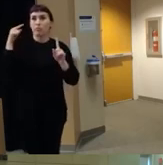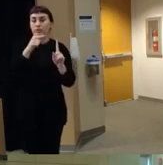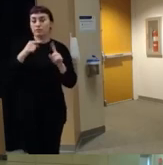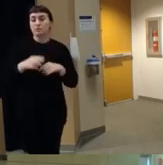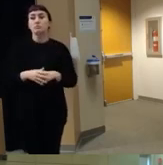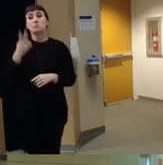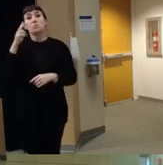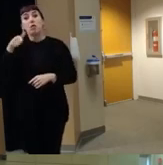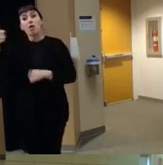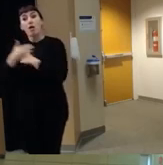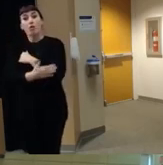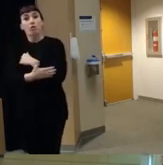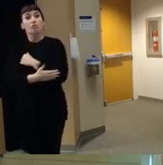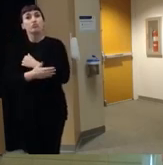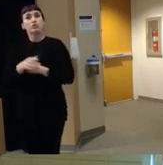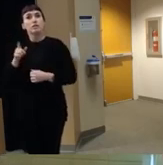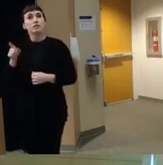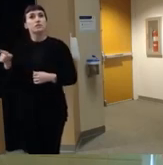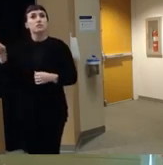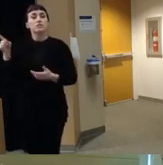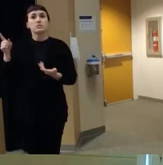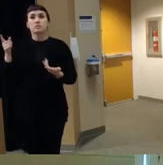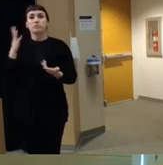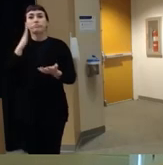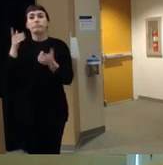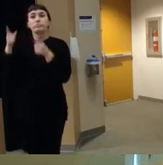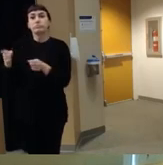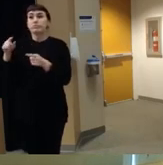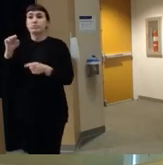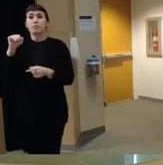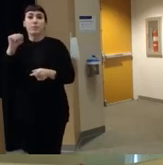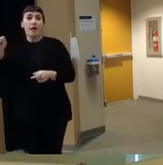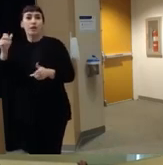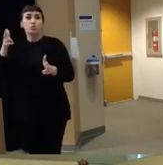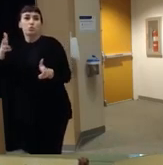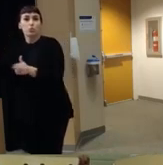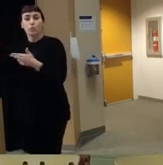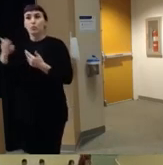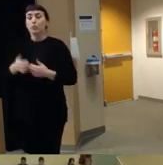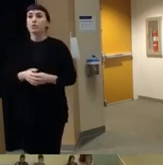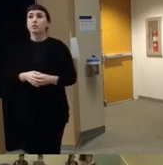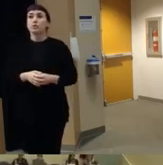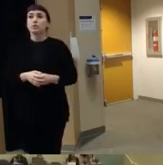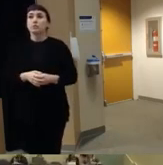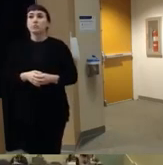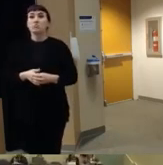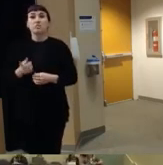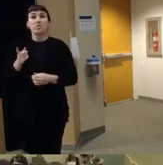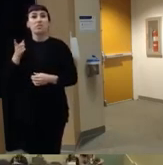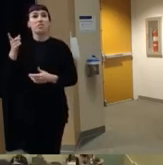other countries that have had you know incidents of mass shootings um and they they just quickly